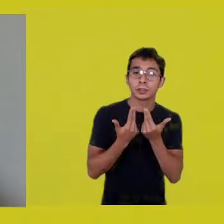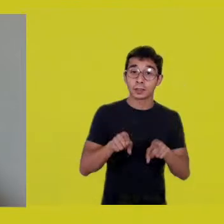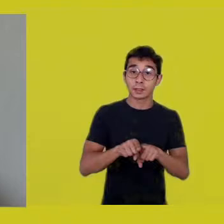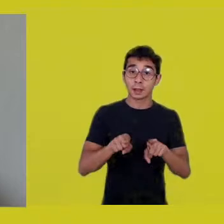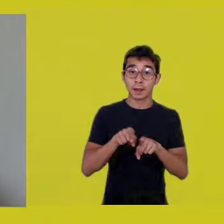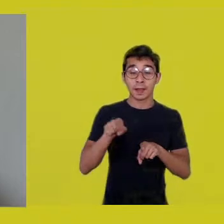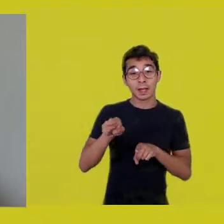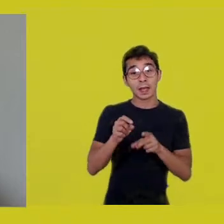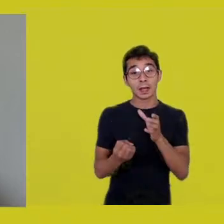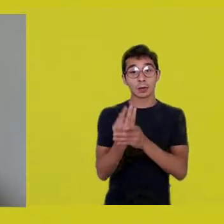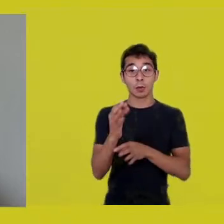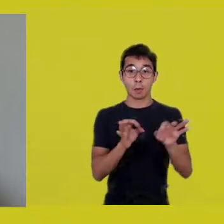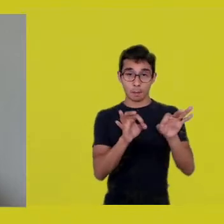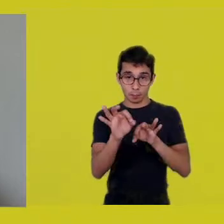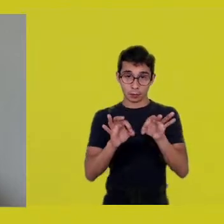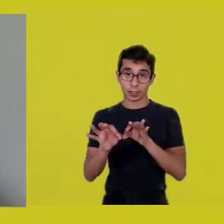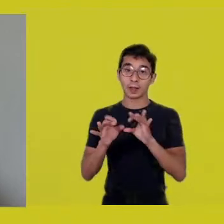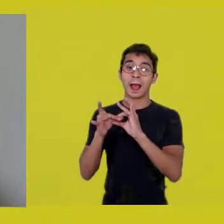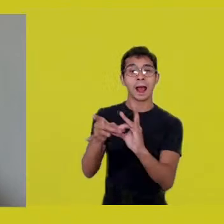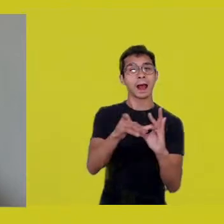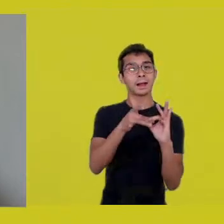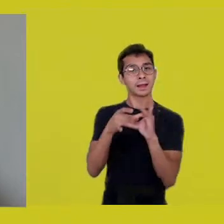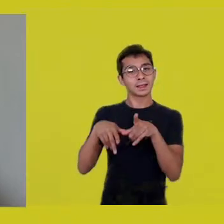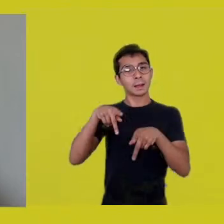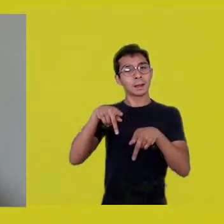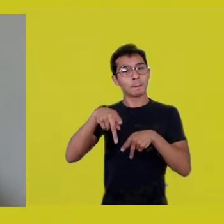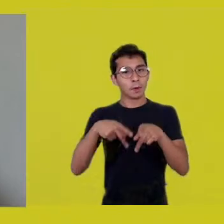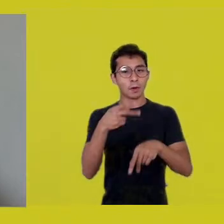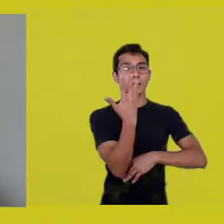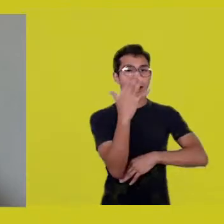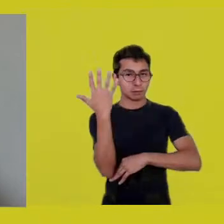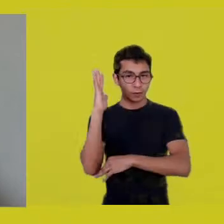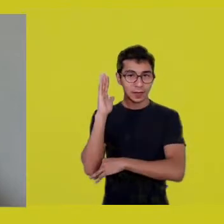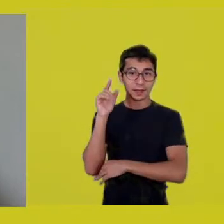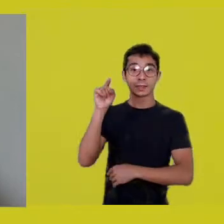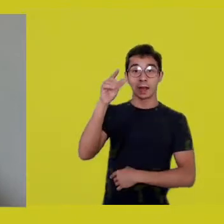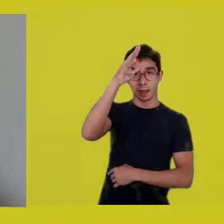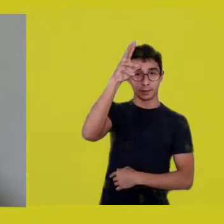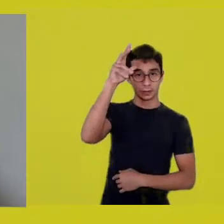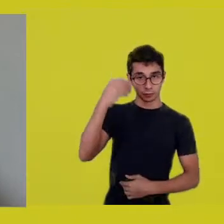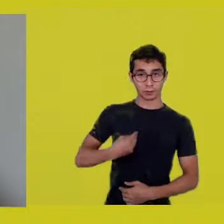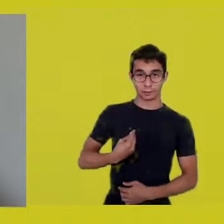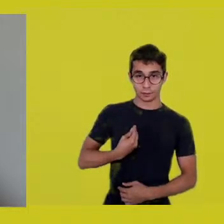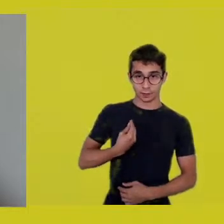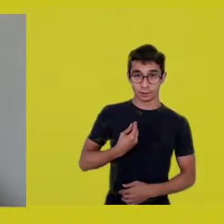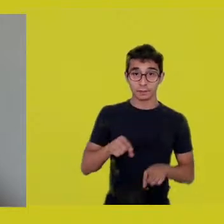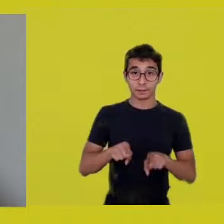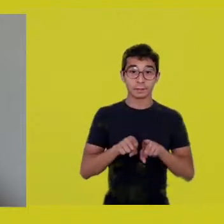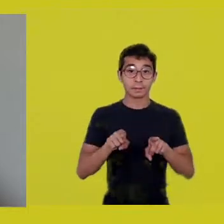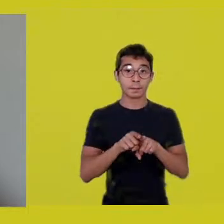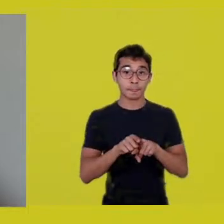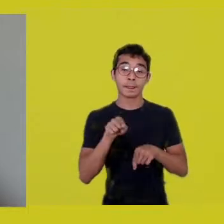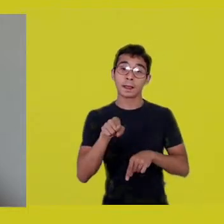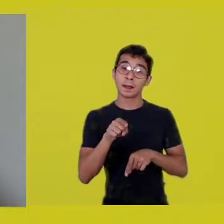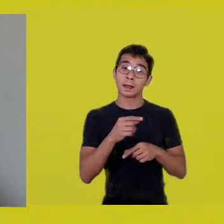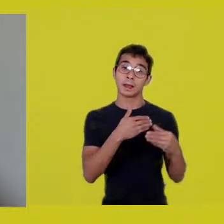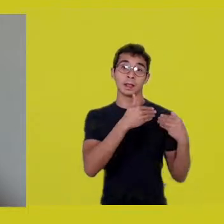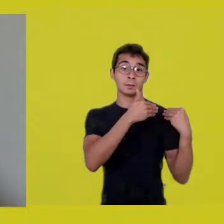which reunites river-dweller and Native communities in the Amazon, he’s the recipient of the Presidency’s Cultural Merit Award